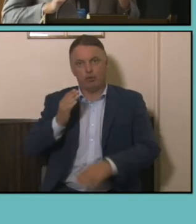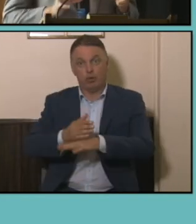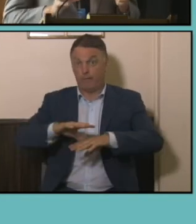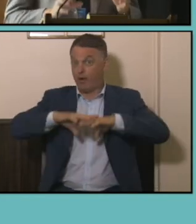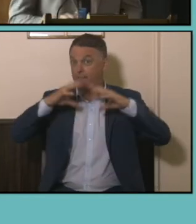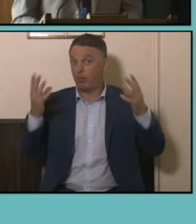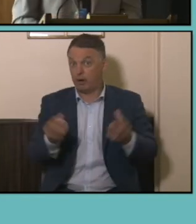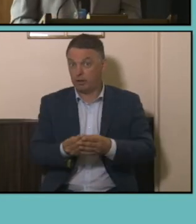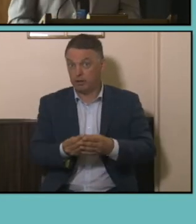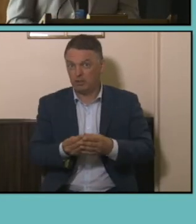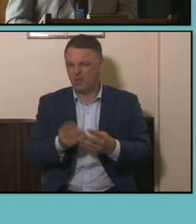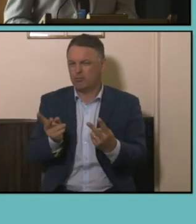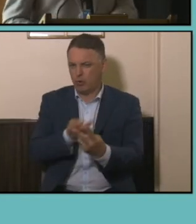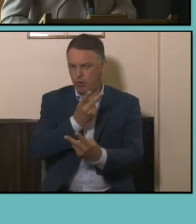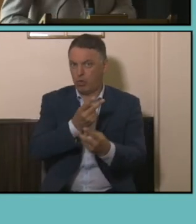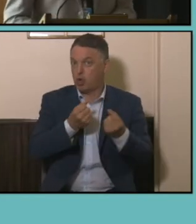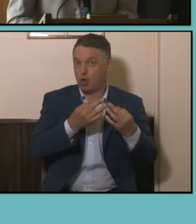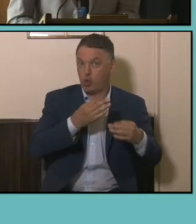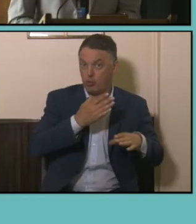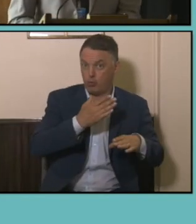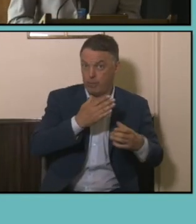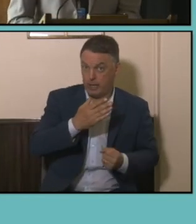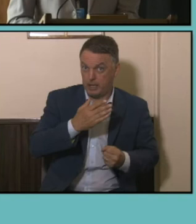on people who are also doing paid work and looking at the interplay between